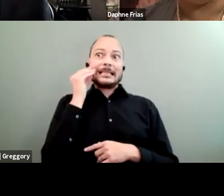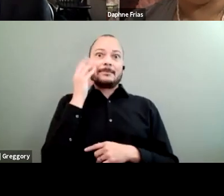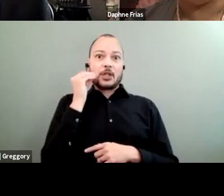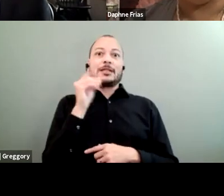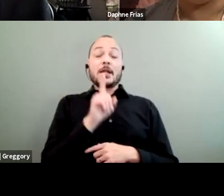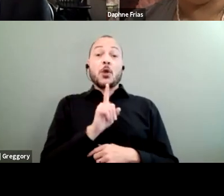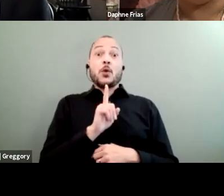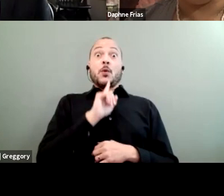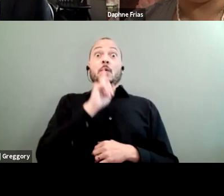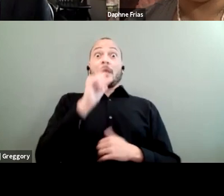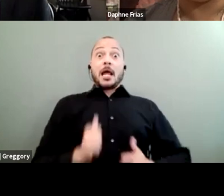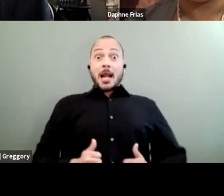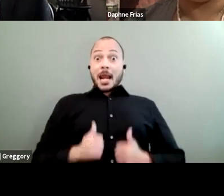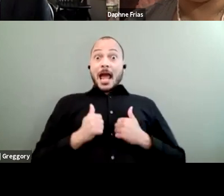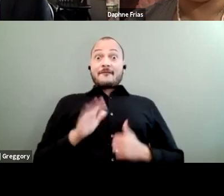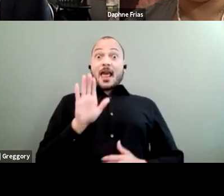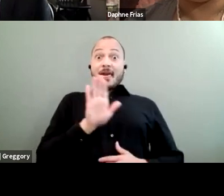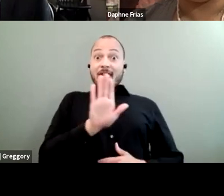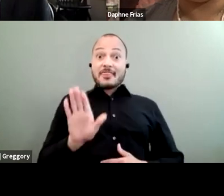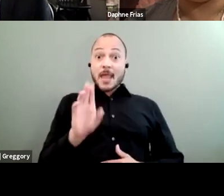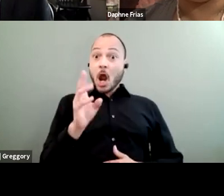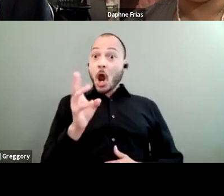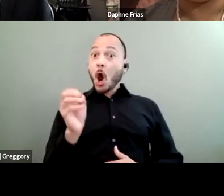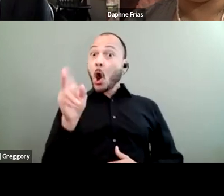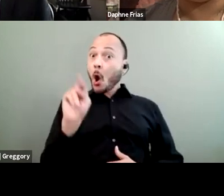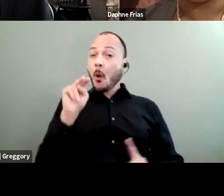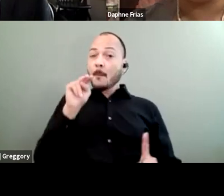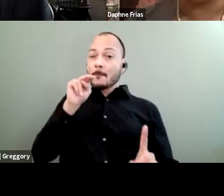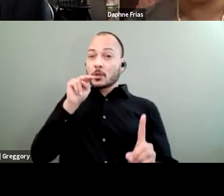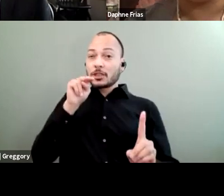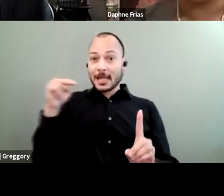and their own perception of what is next for them.